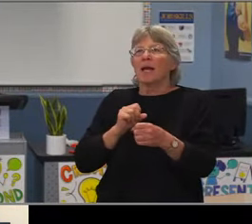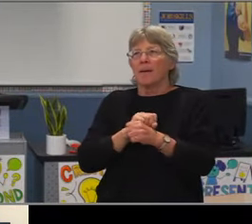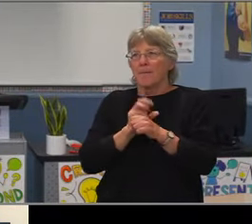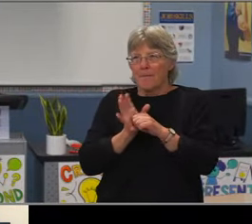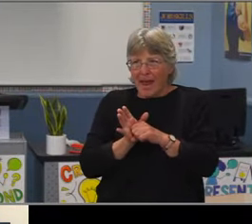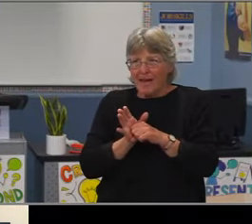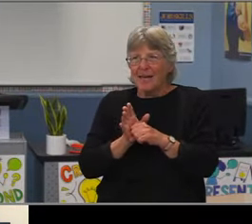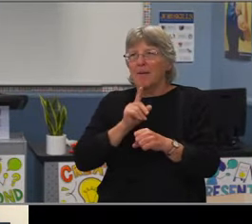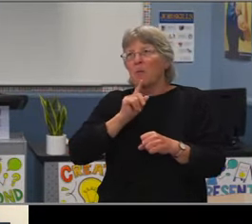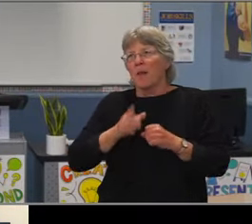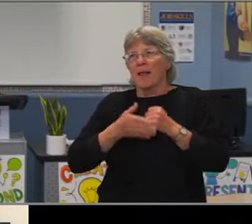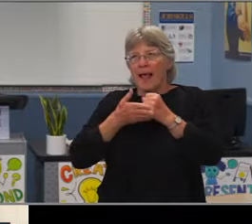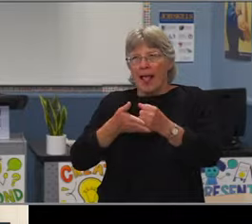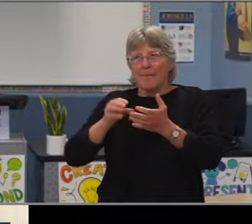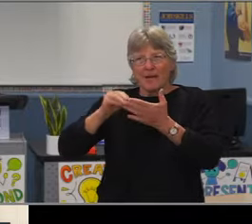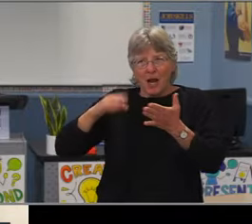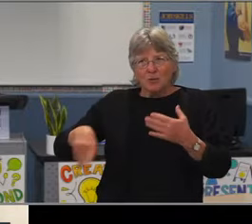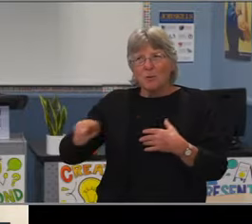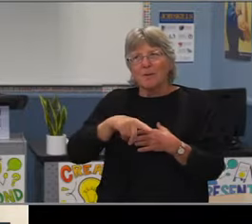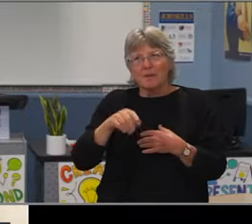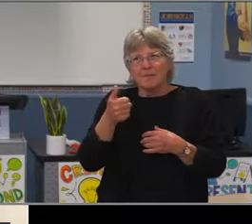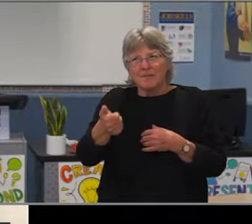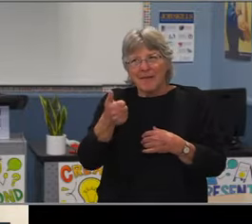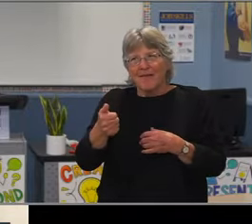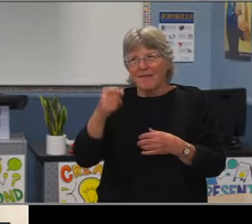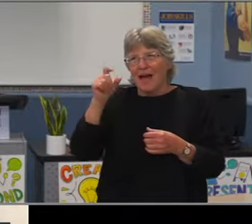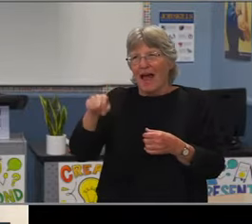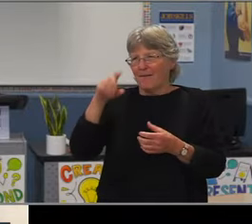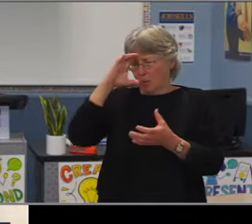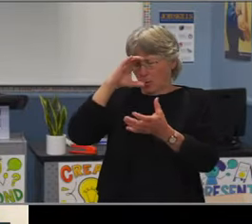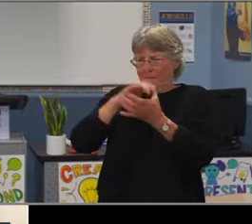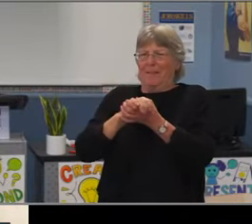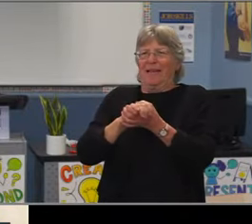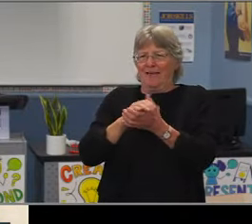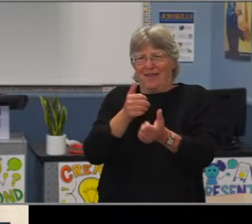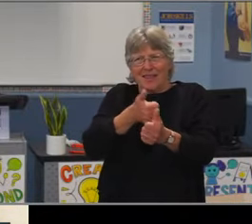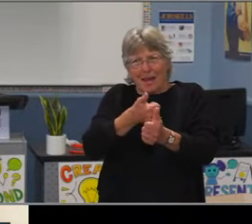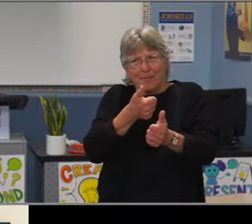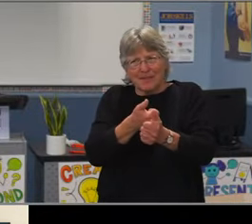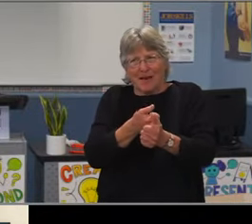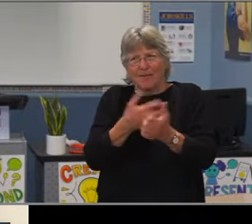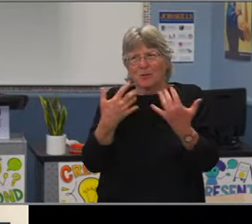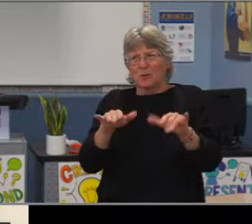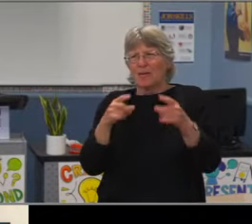and those chronic absentee kids and their families to make sure they have the resources